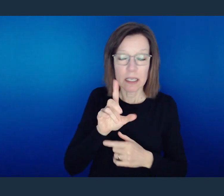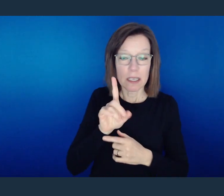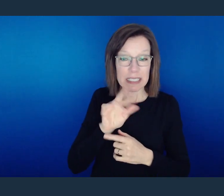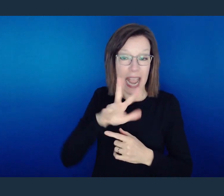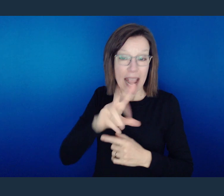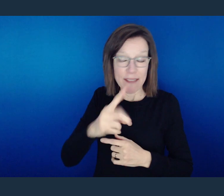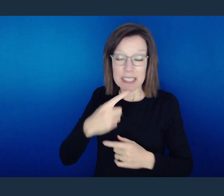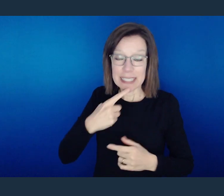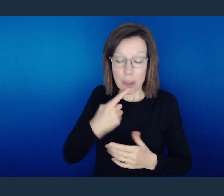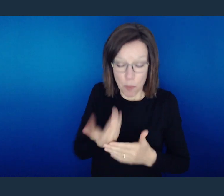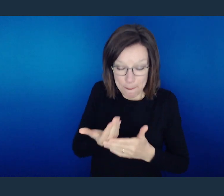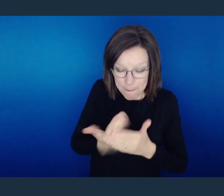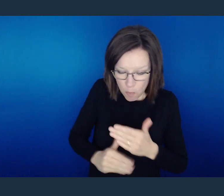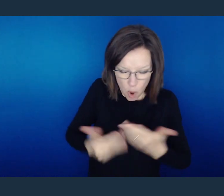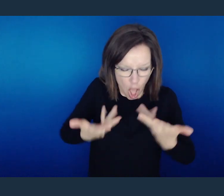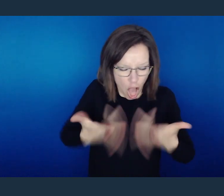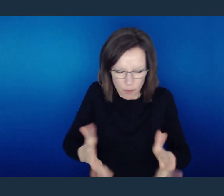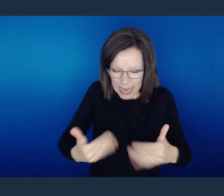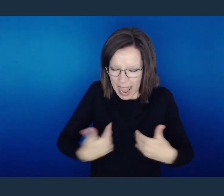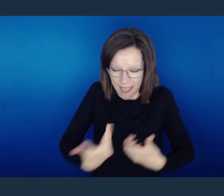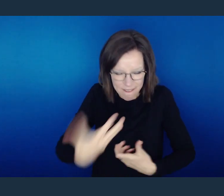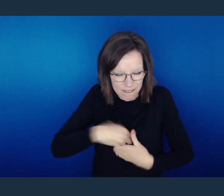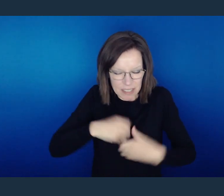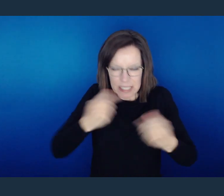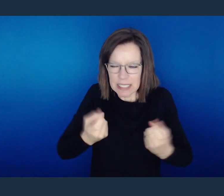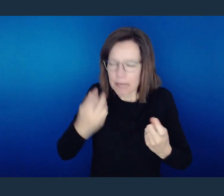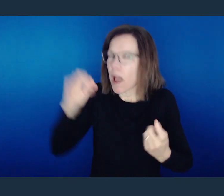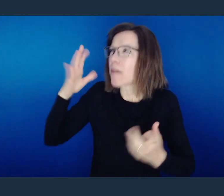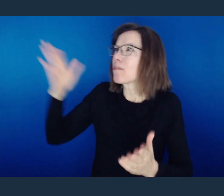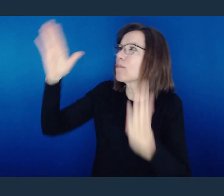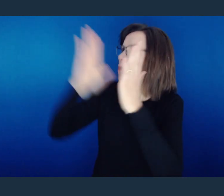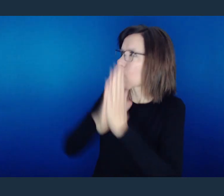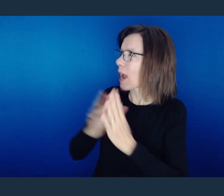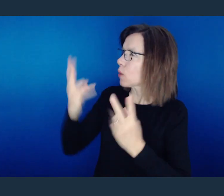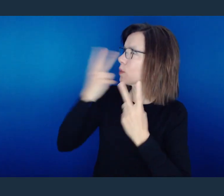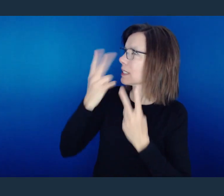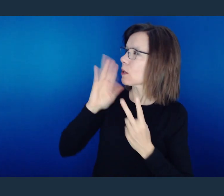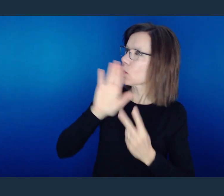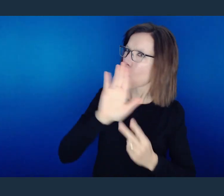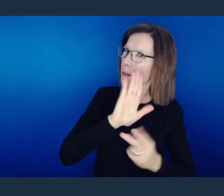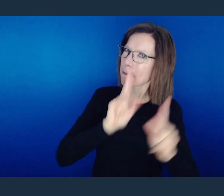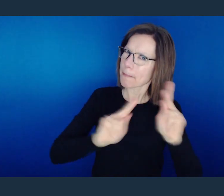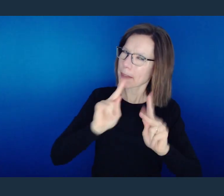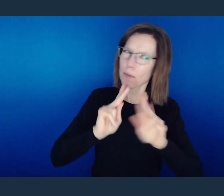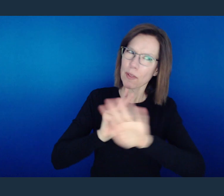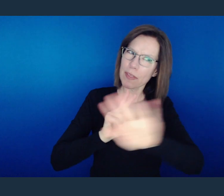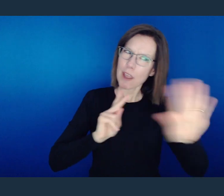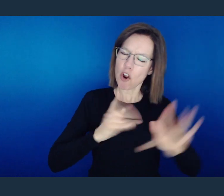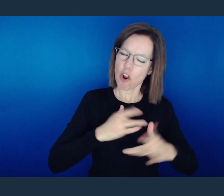David said we were shaped in iniquity. I pray now, Lord, that You might hear the hearts of Your people.